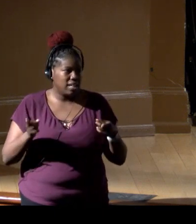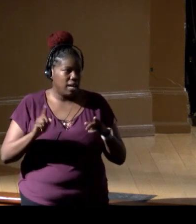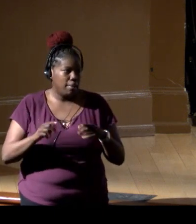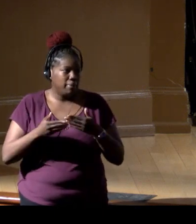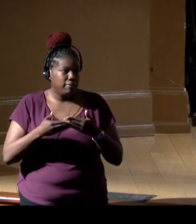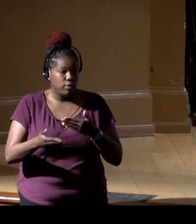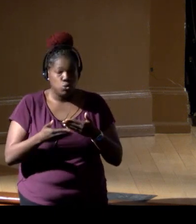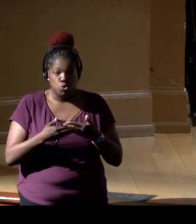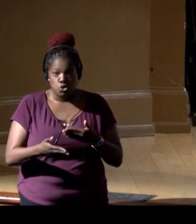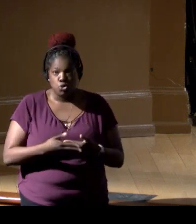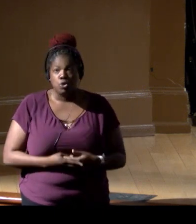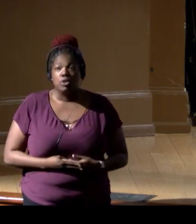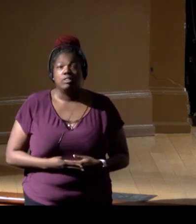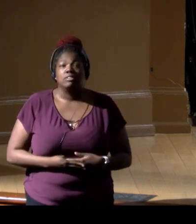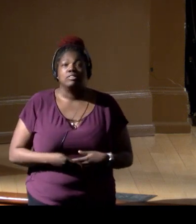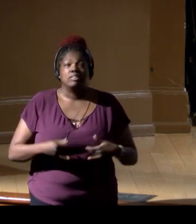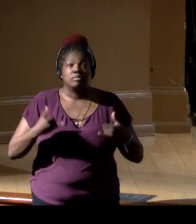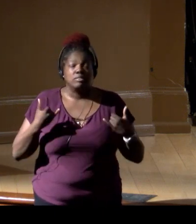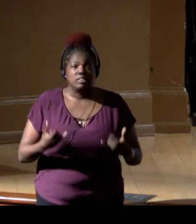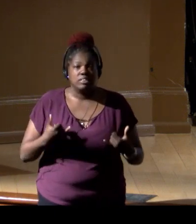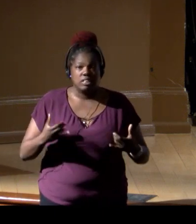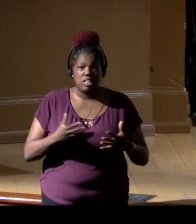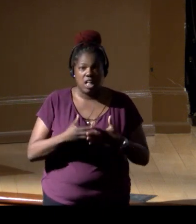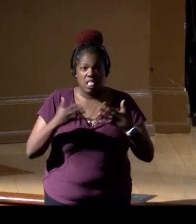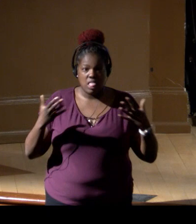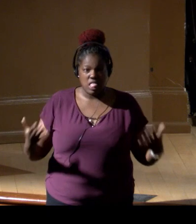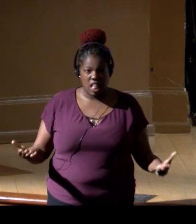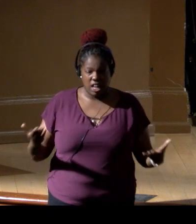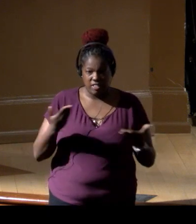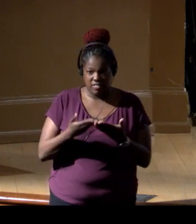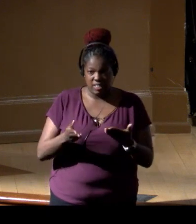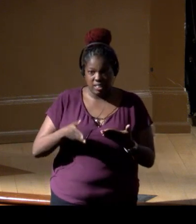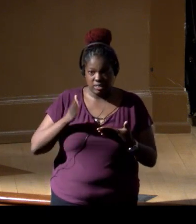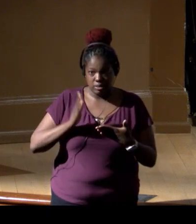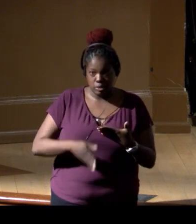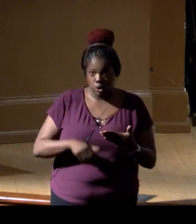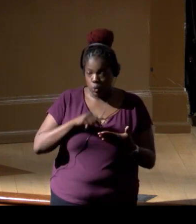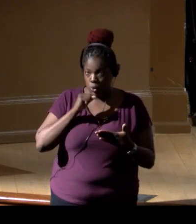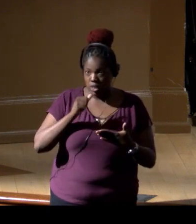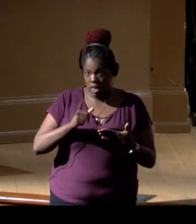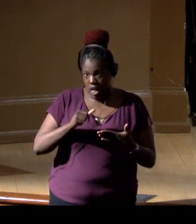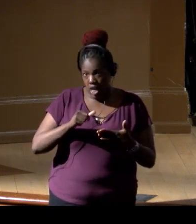So with that, there's a lot of work to do, we're not done by any means,